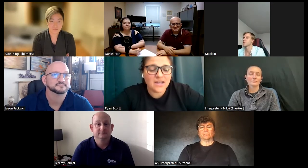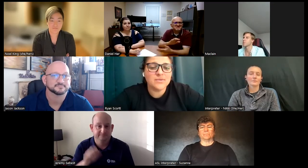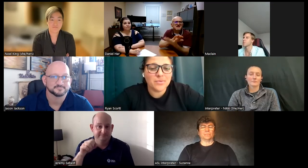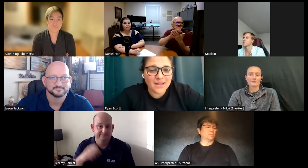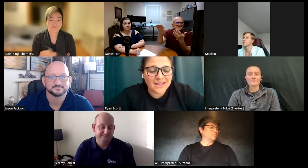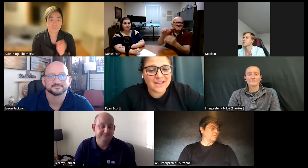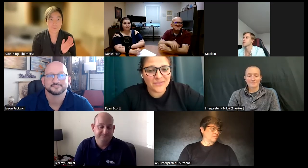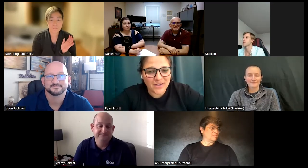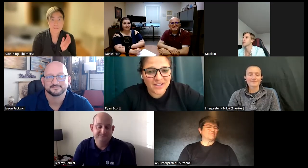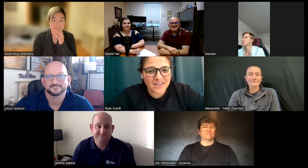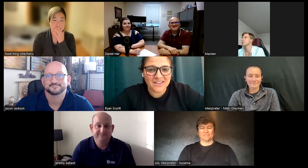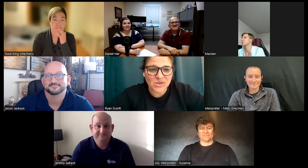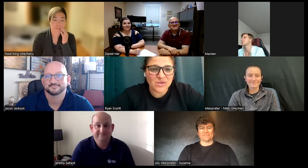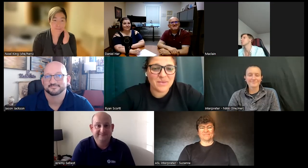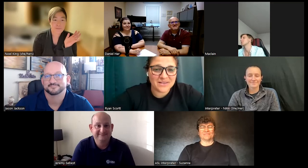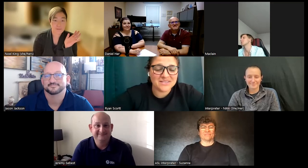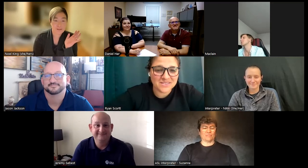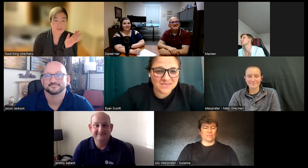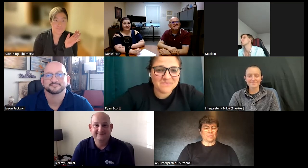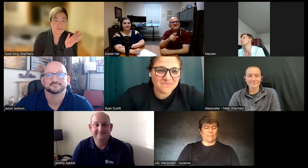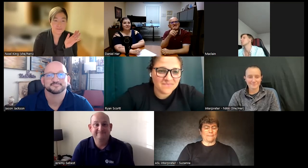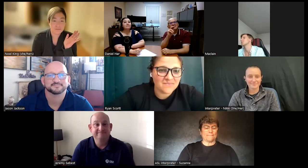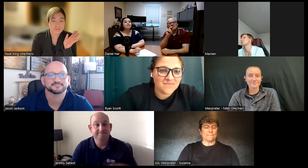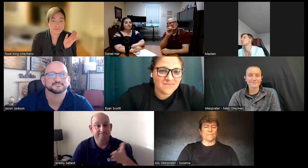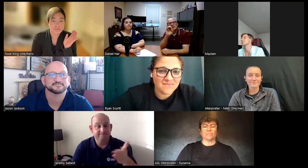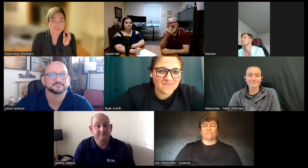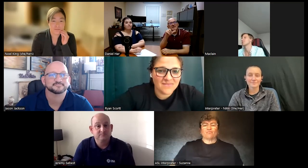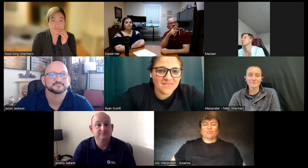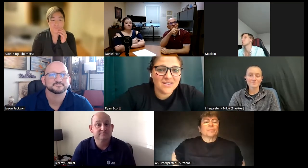time to play and have fun that is all a balance